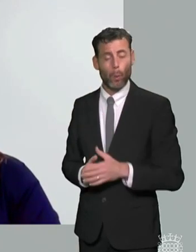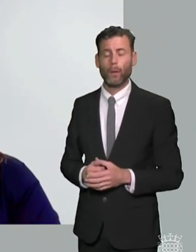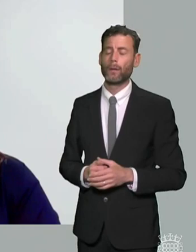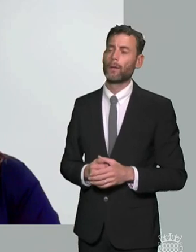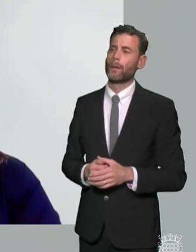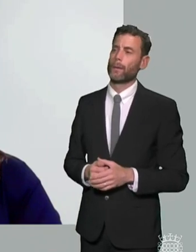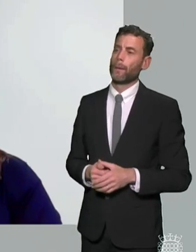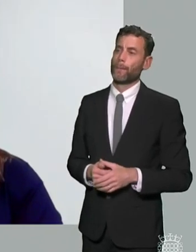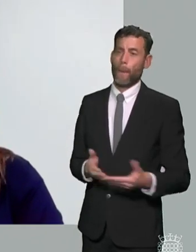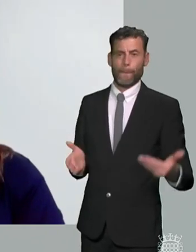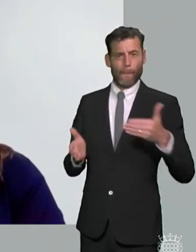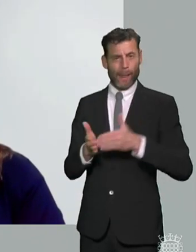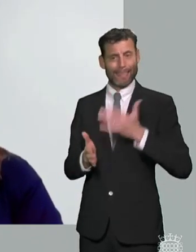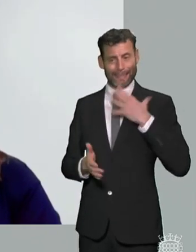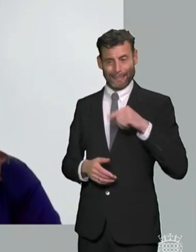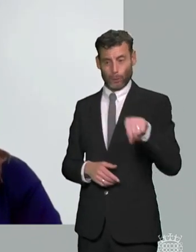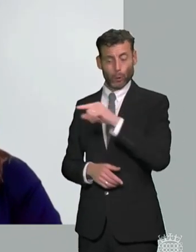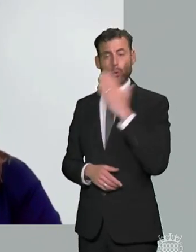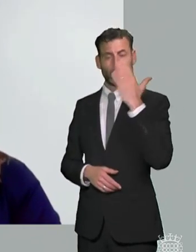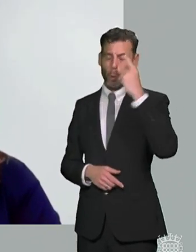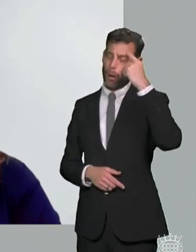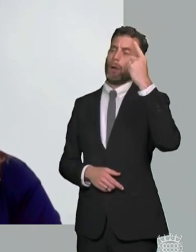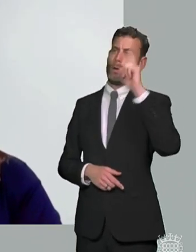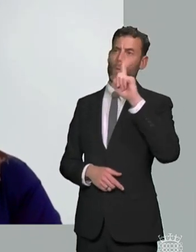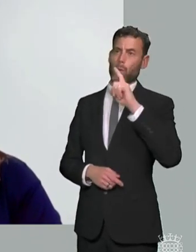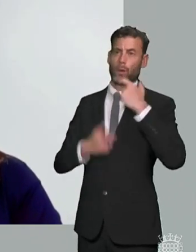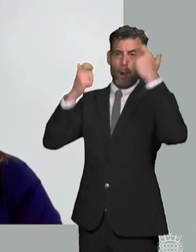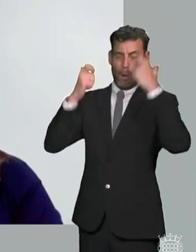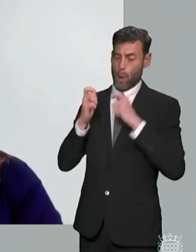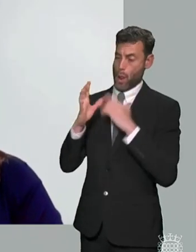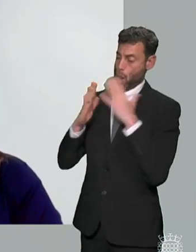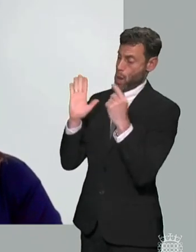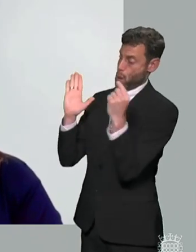mean we have recently started training sencos and uh there's been quite a few light bulb moments um